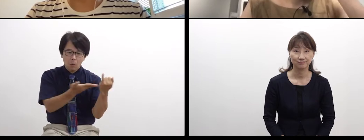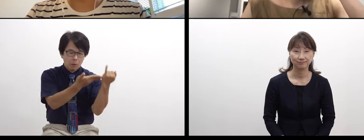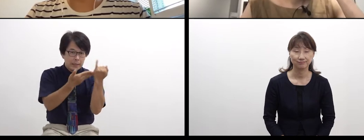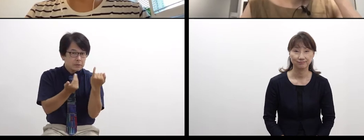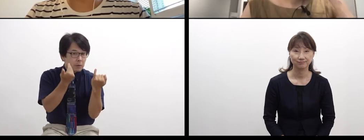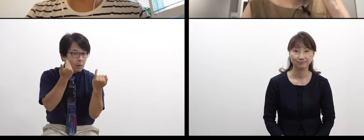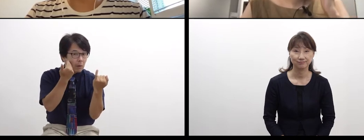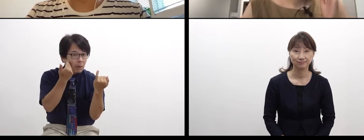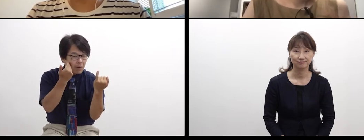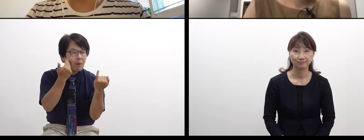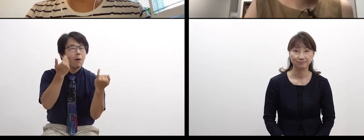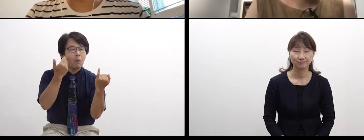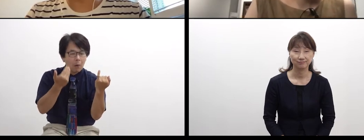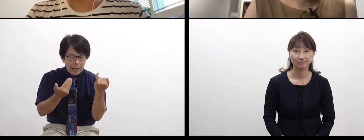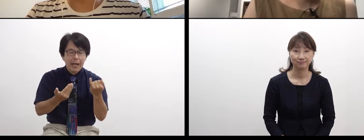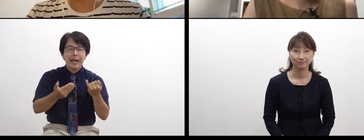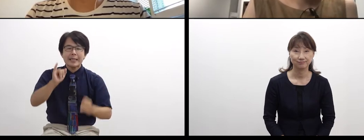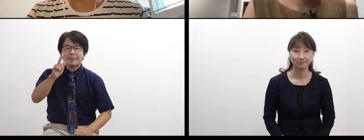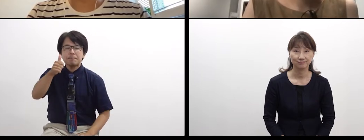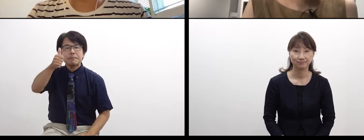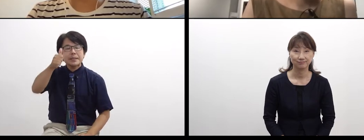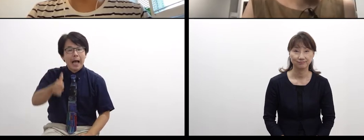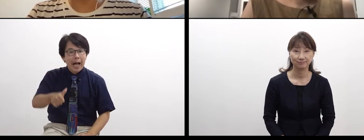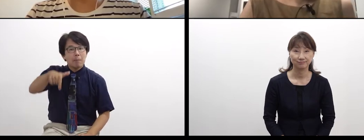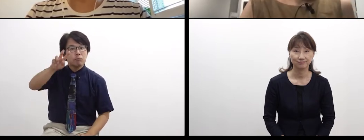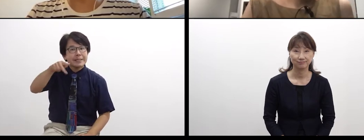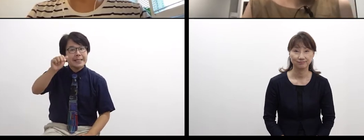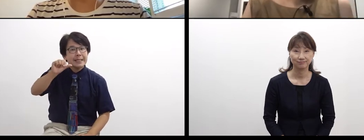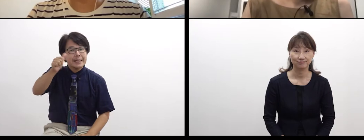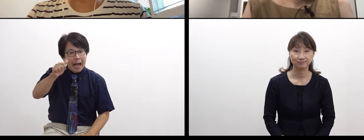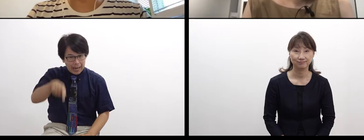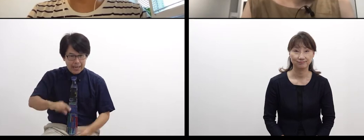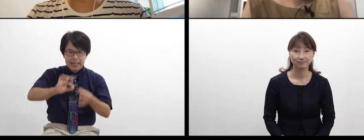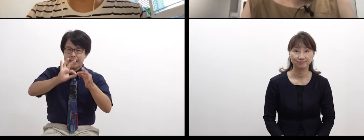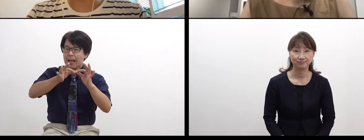Ms. WADA Natsumi, the interpreter.